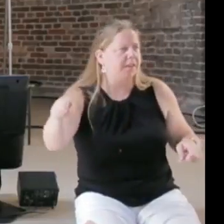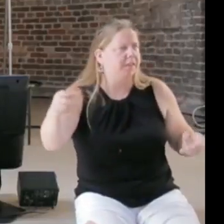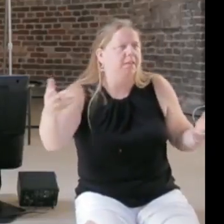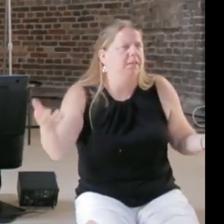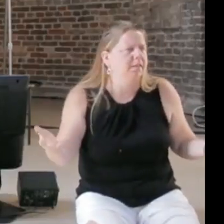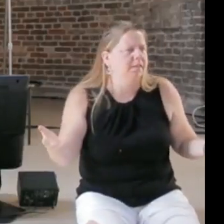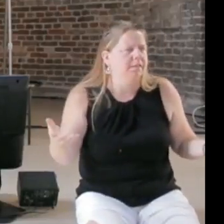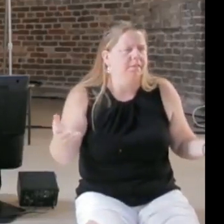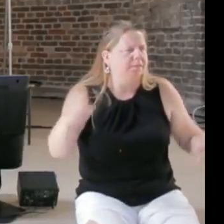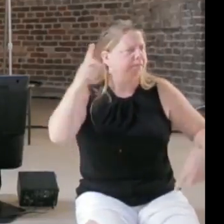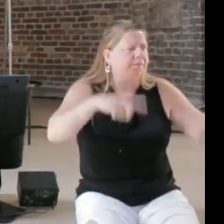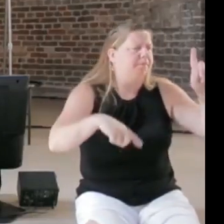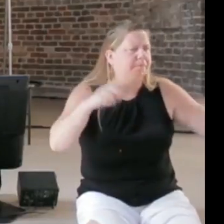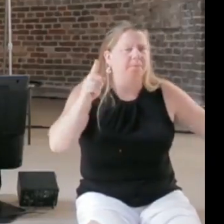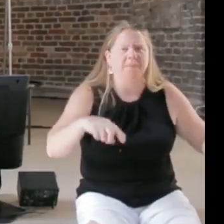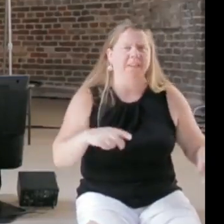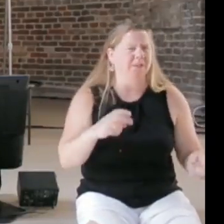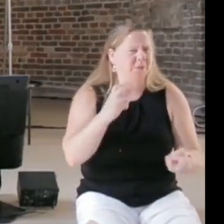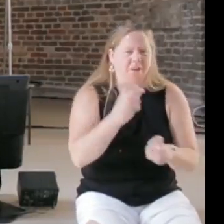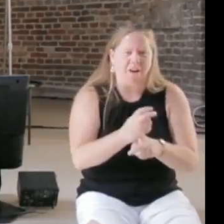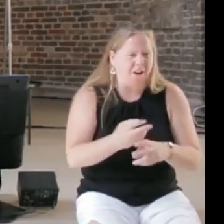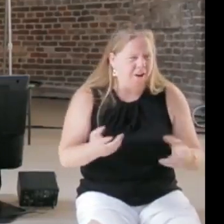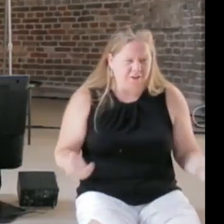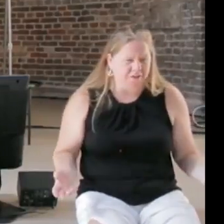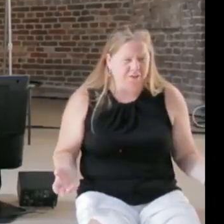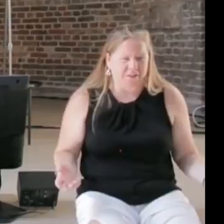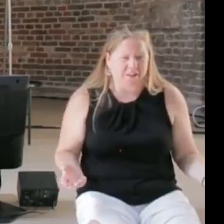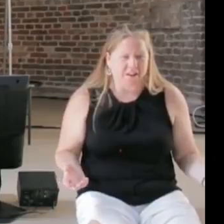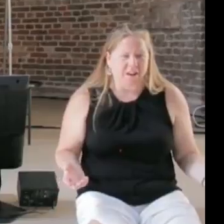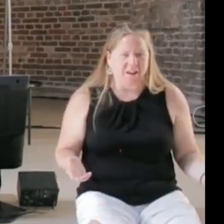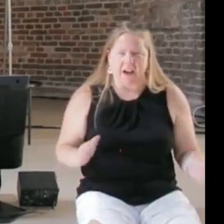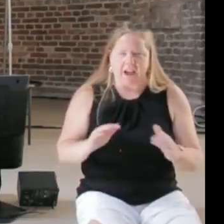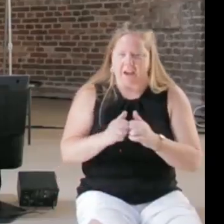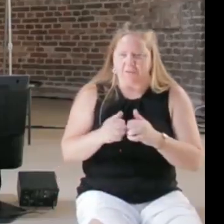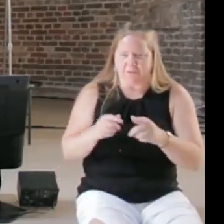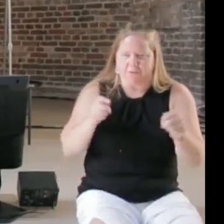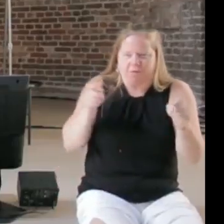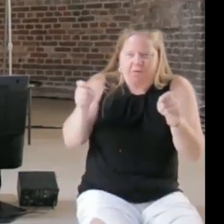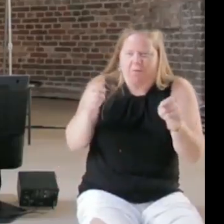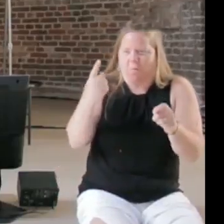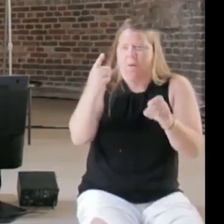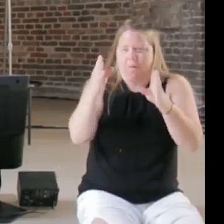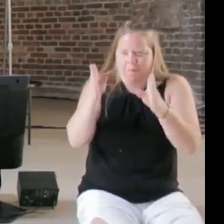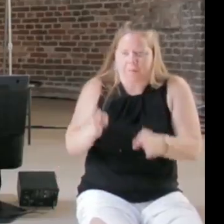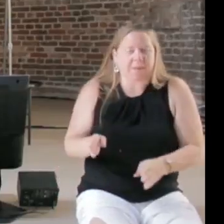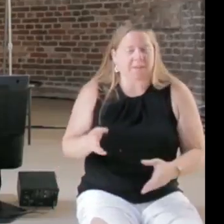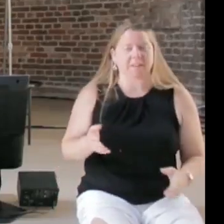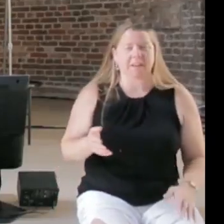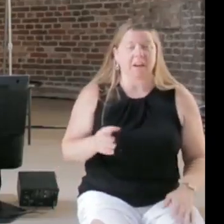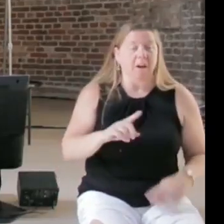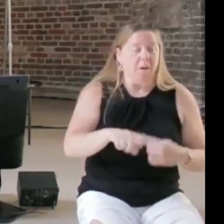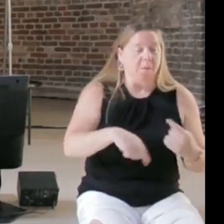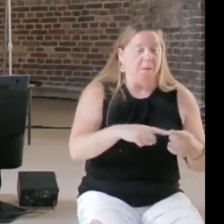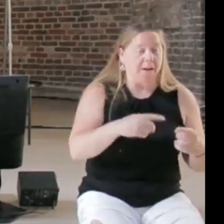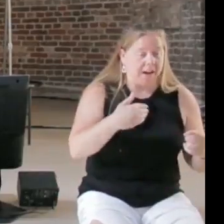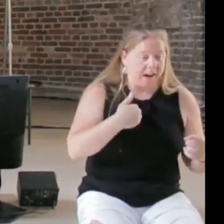in discriminatory behavior of a single person, once I have it algorithmically designed and